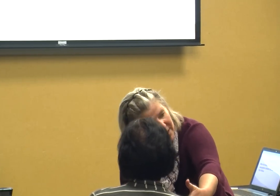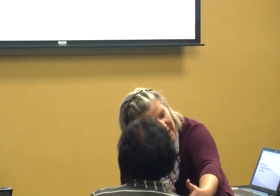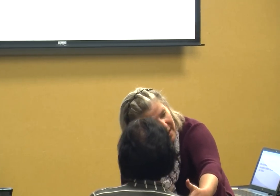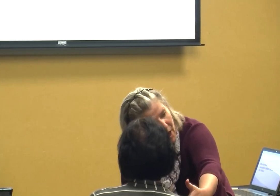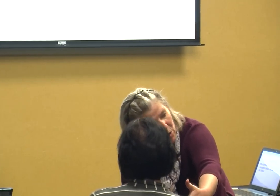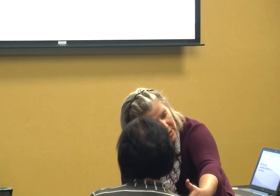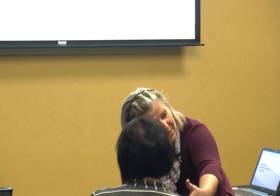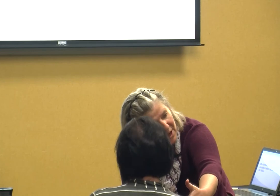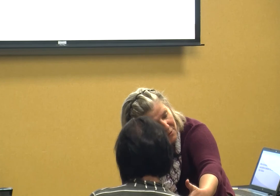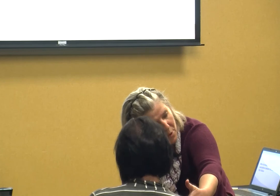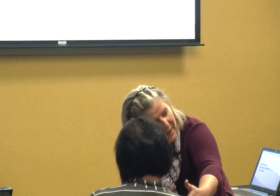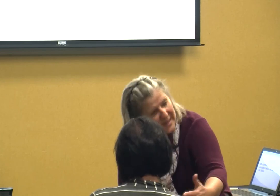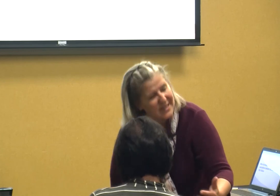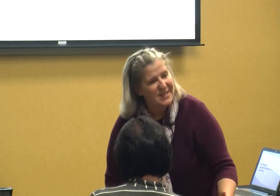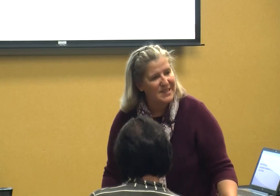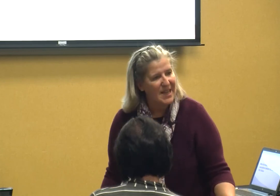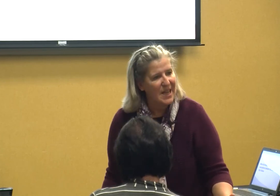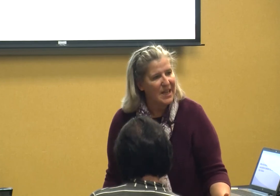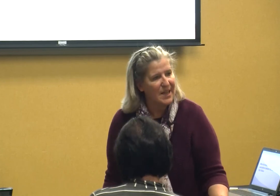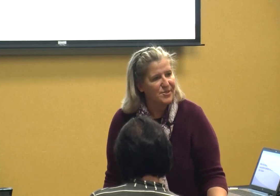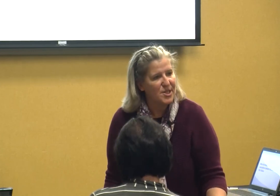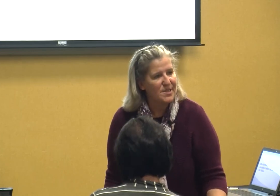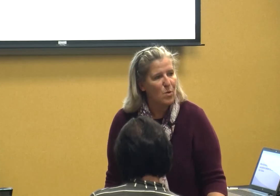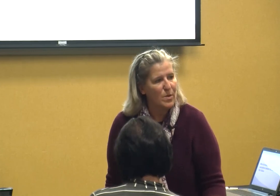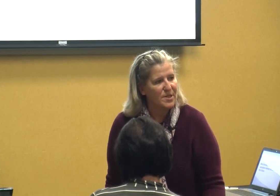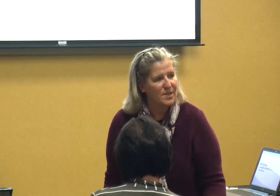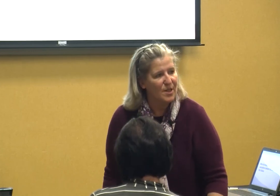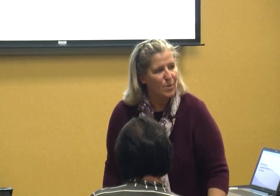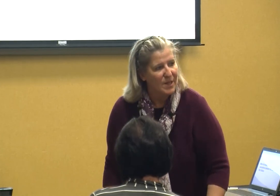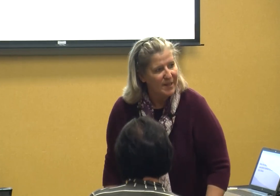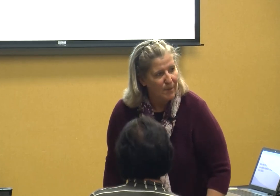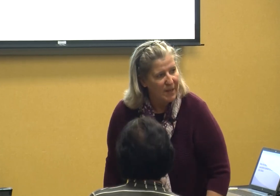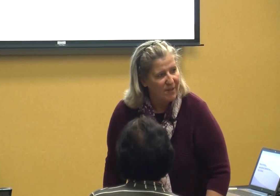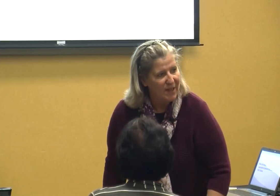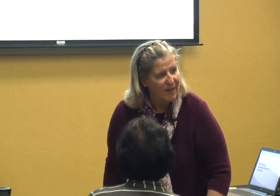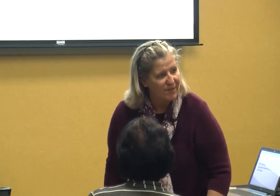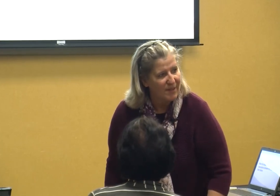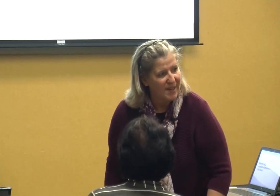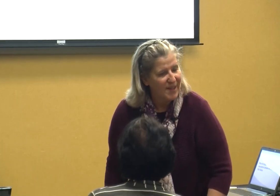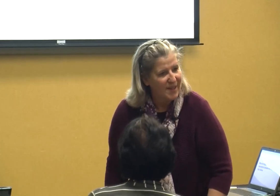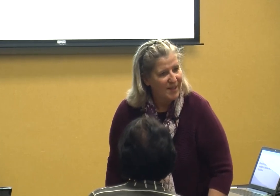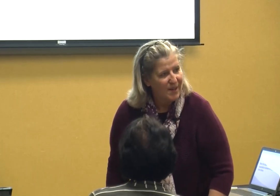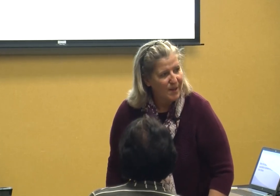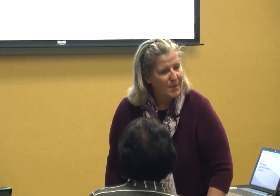to kind of hold it there for a minute to see if she's going to do a little bit of this because